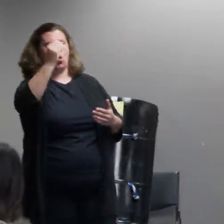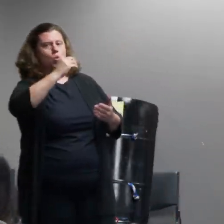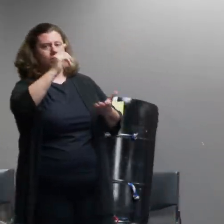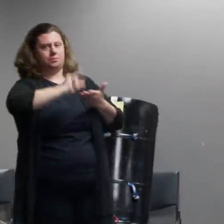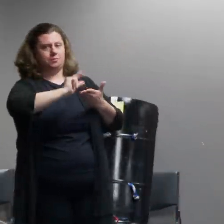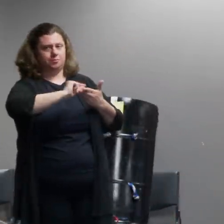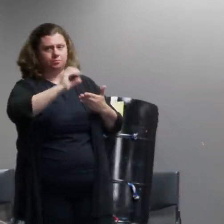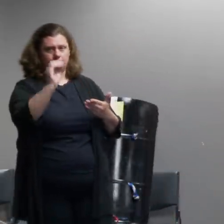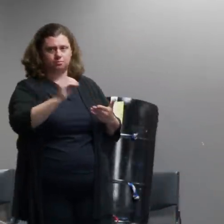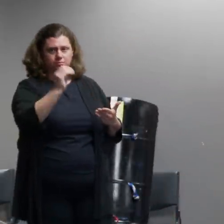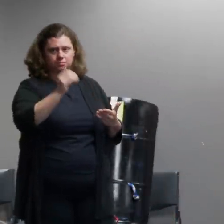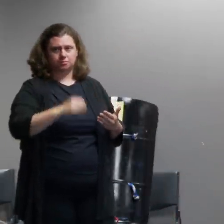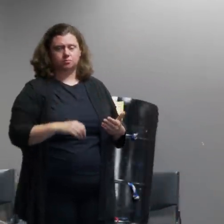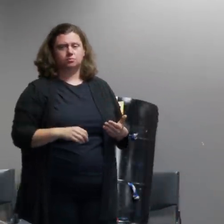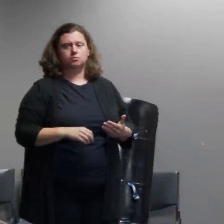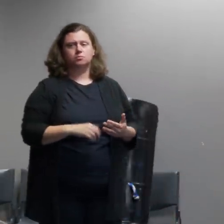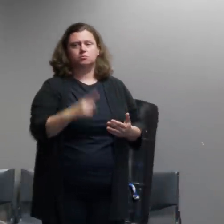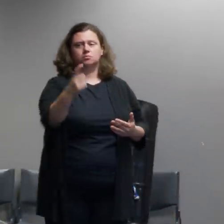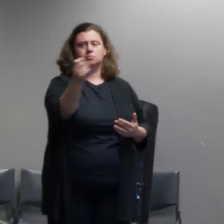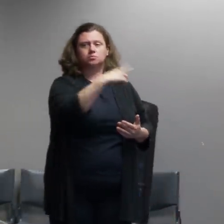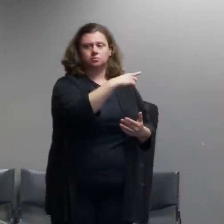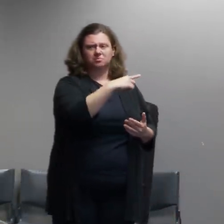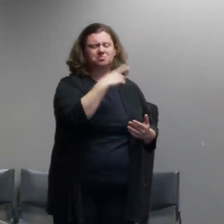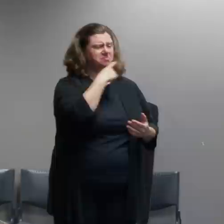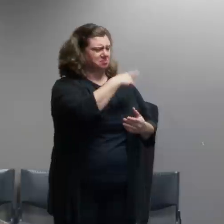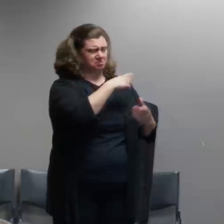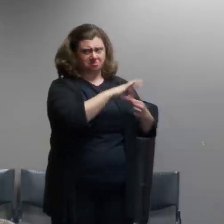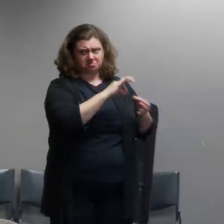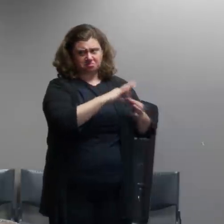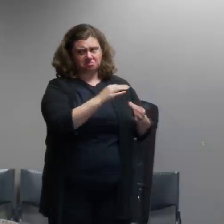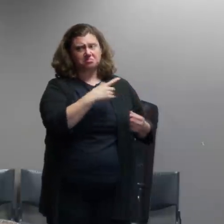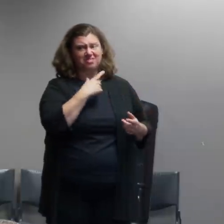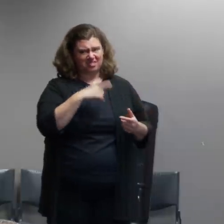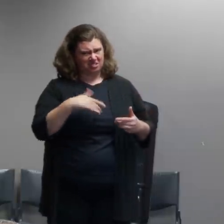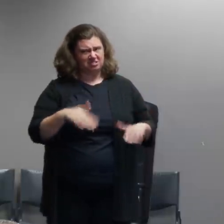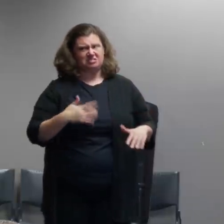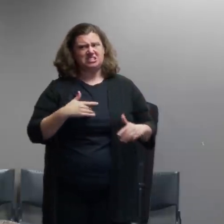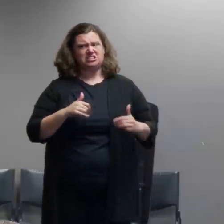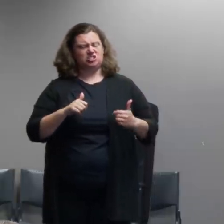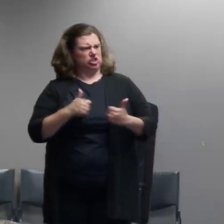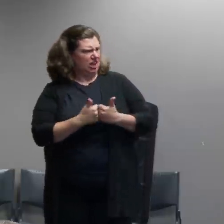you've spoken about the challenges and the different tactics the bureau's taken